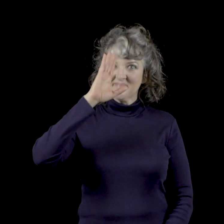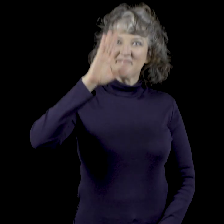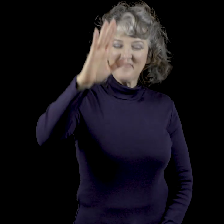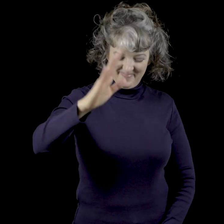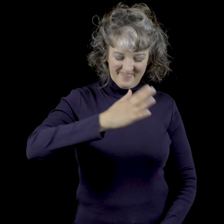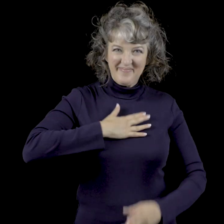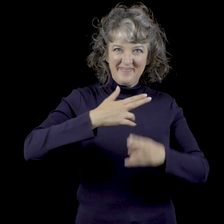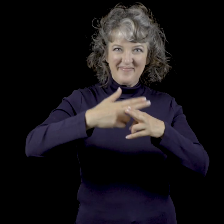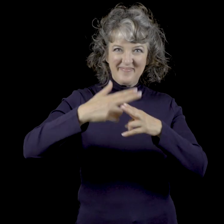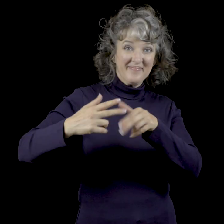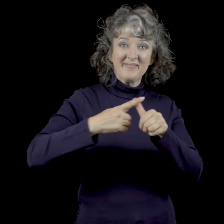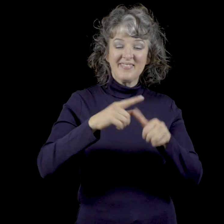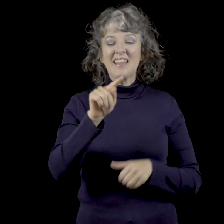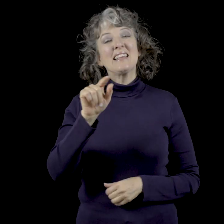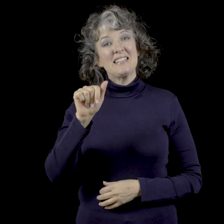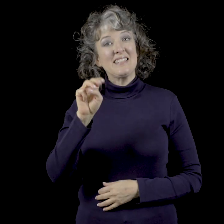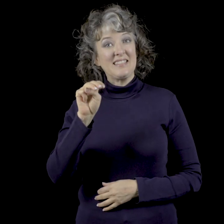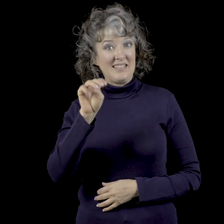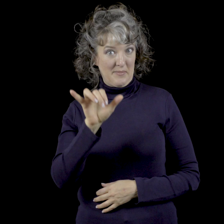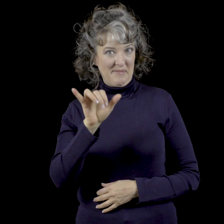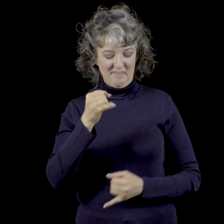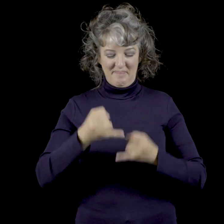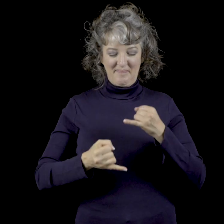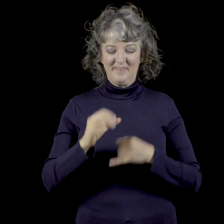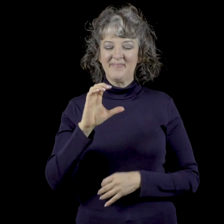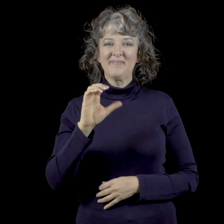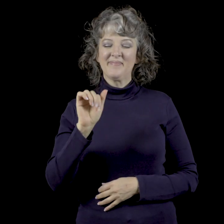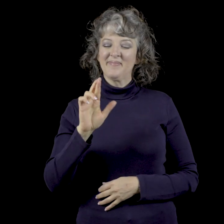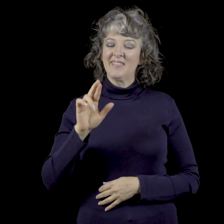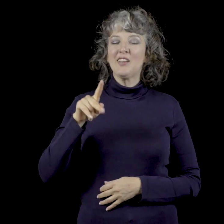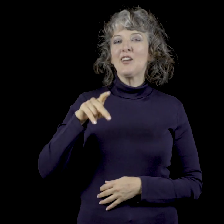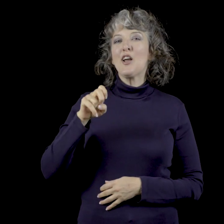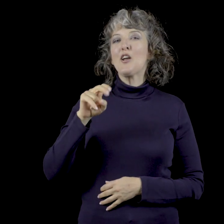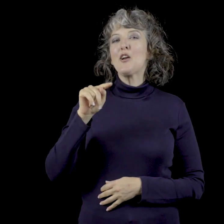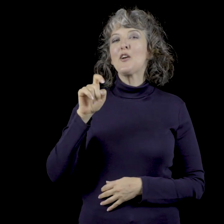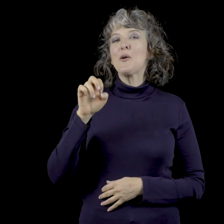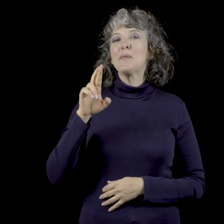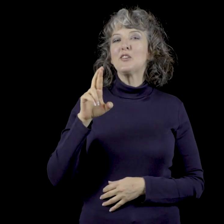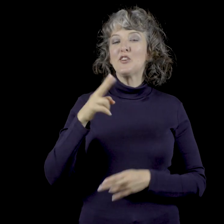Bonjour! My name first T-A-M-M-Y last C-A-R-P-E-N-T-E-R.